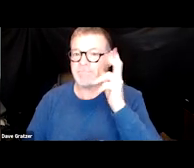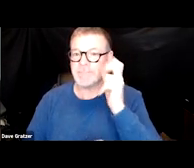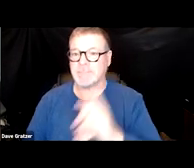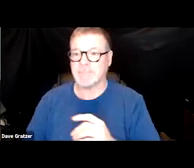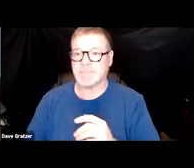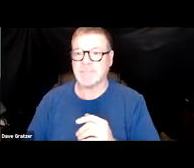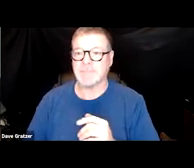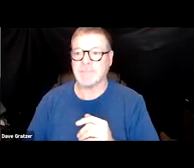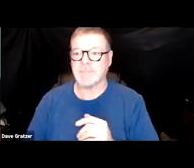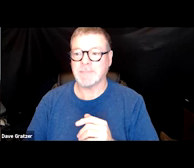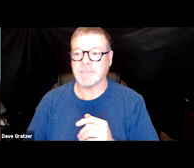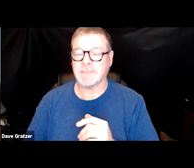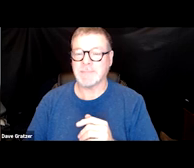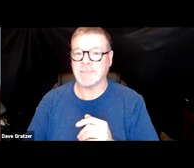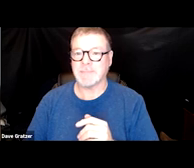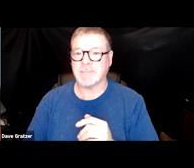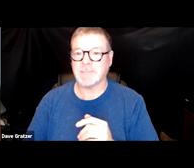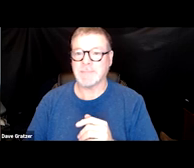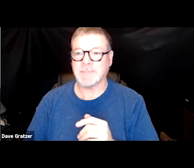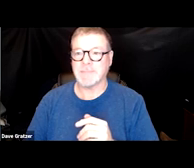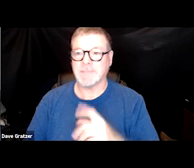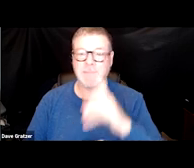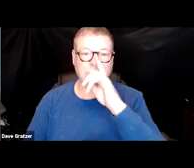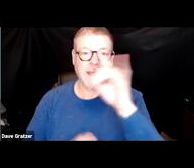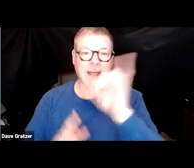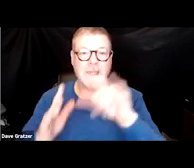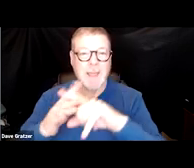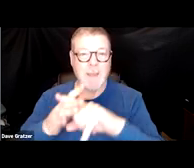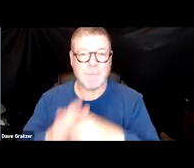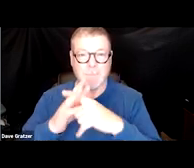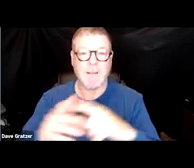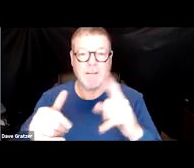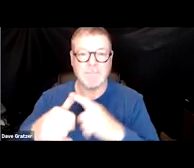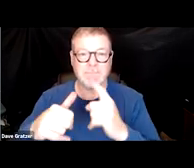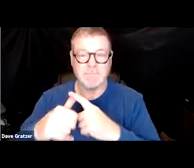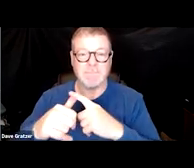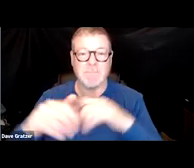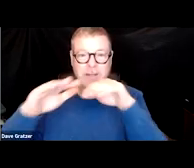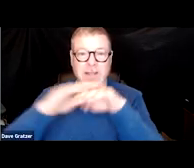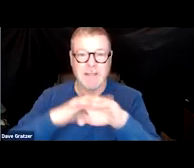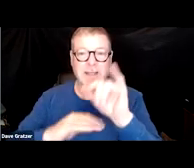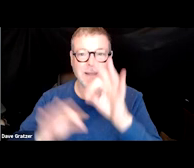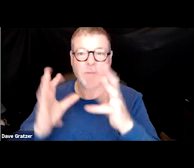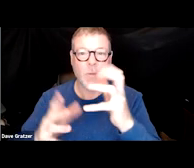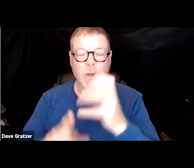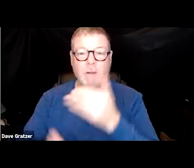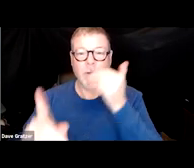[Pam] Jessica, you're cutting in and out again. Kind of like in the beginning when we first logged in. If you want to get maybe closer to your mic,